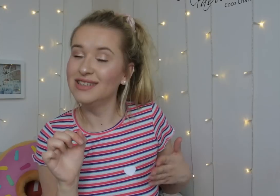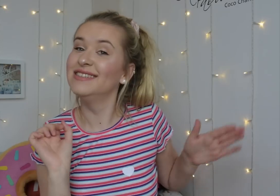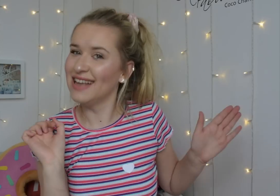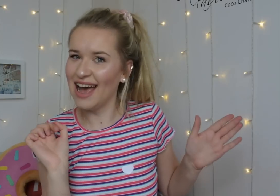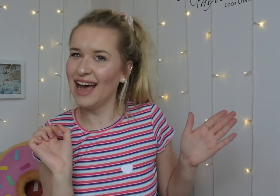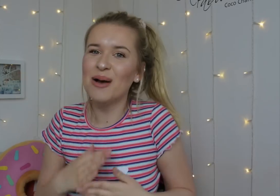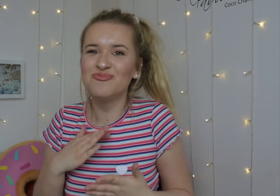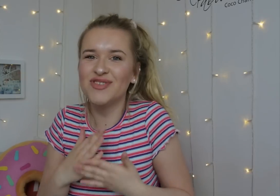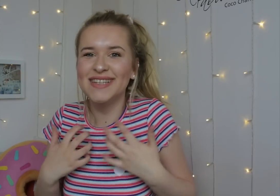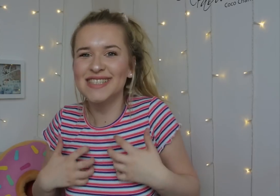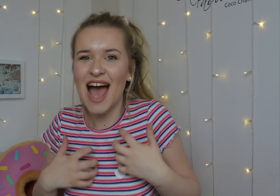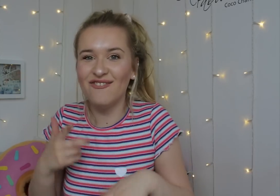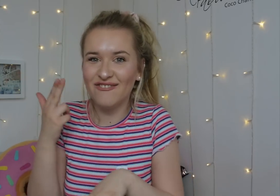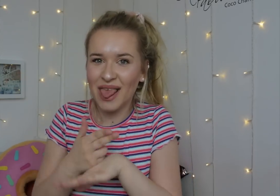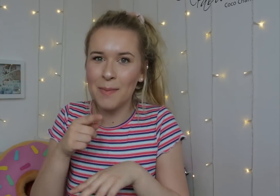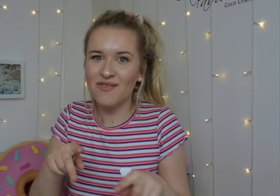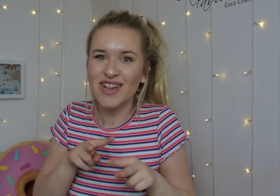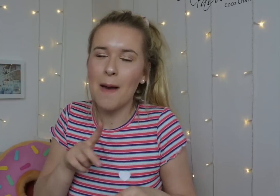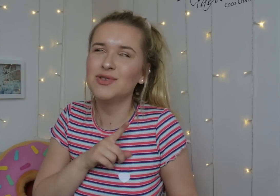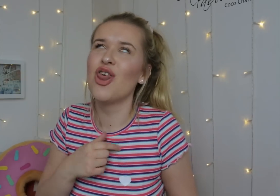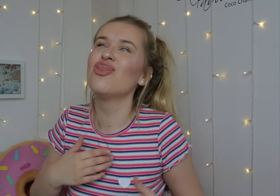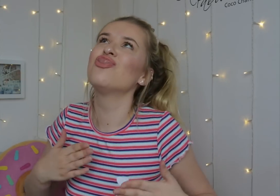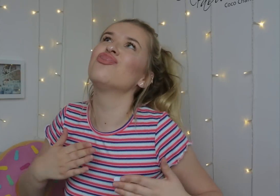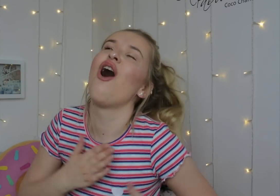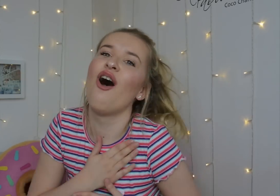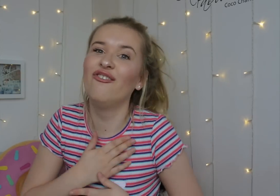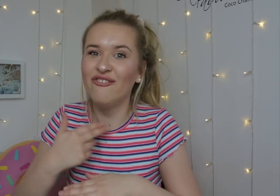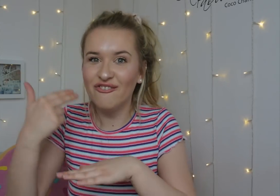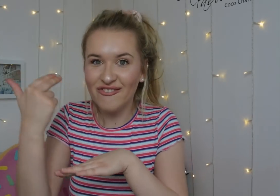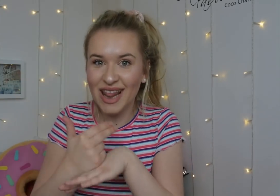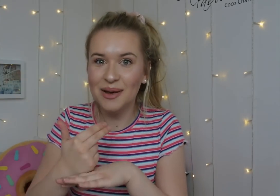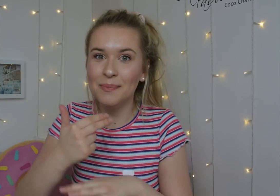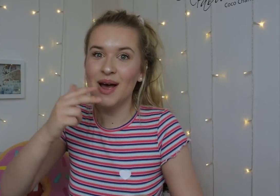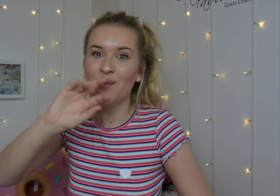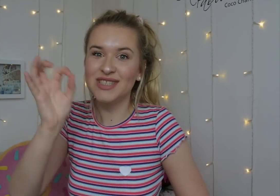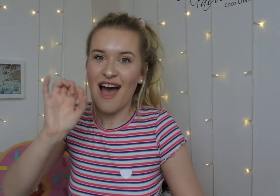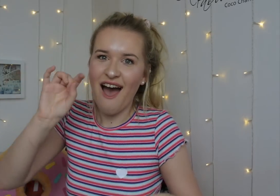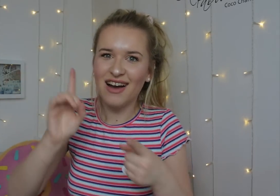Yes, it is! I'm really excited to film this video because I just love filming Q&A videos